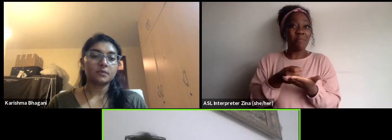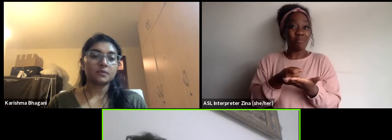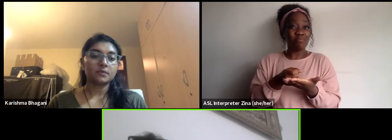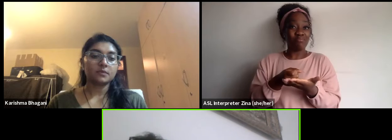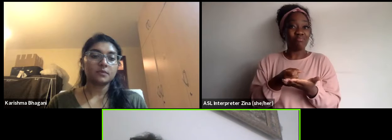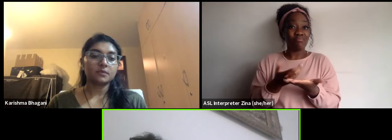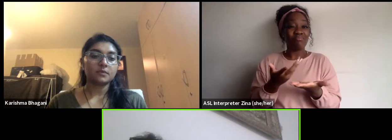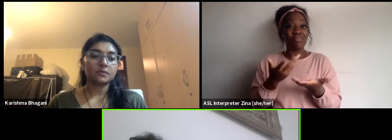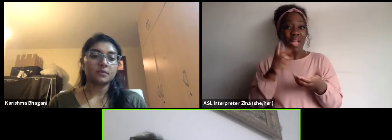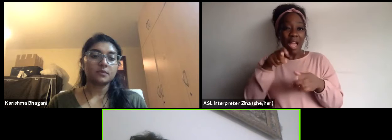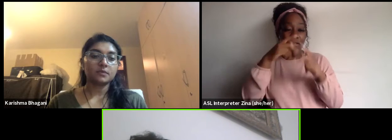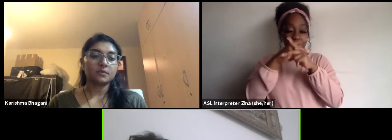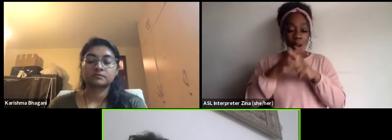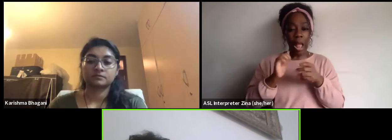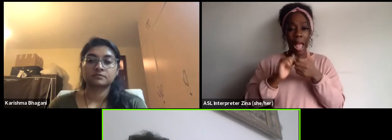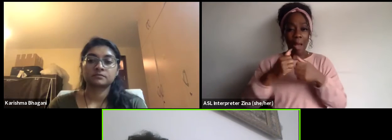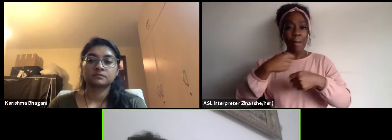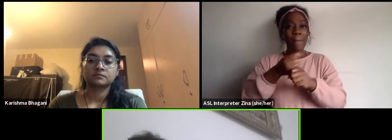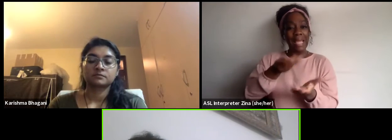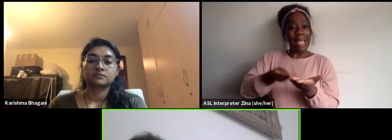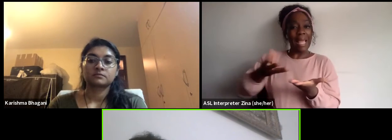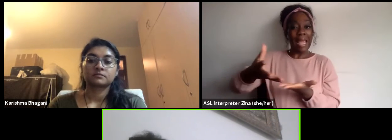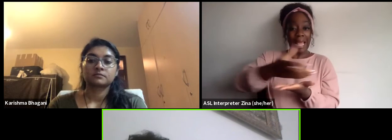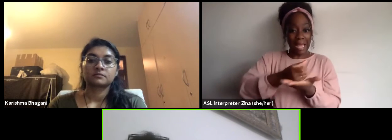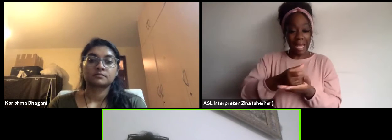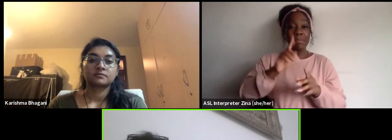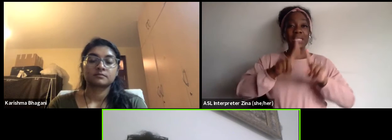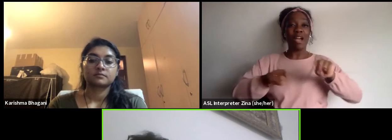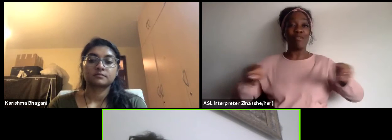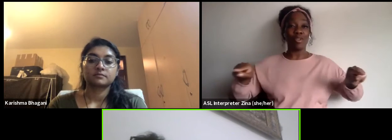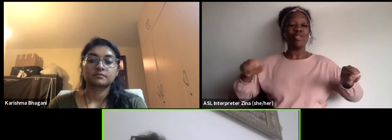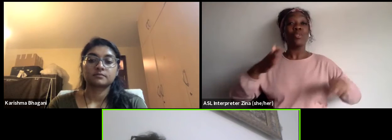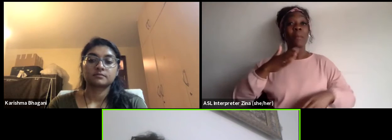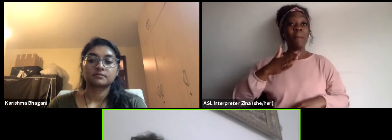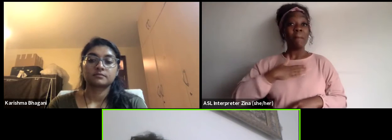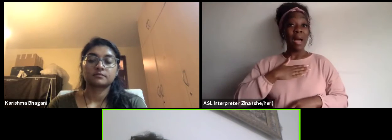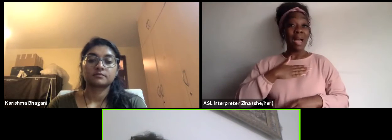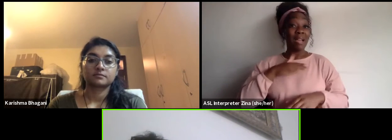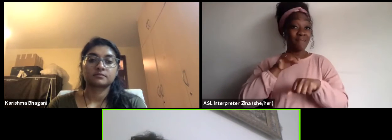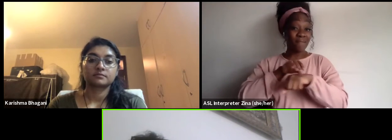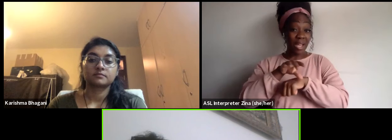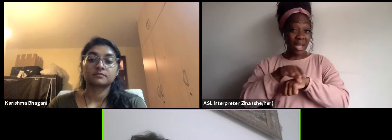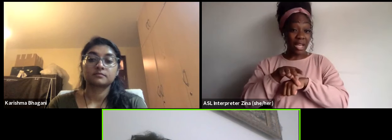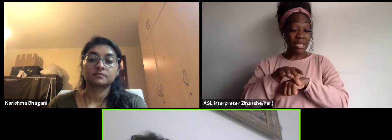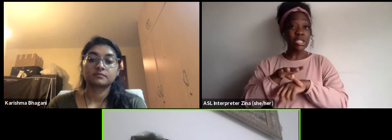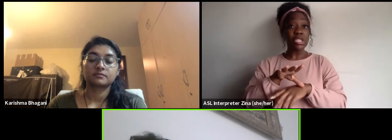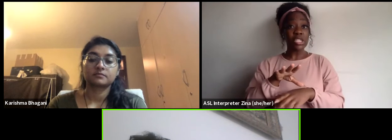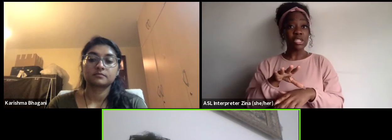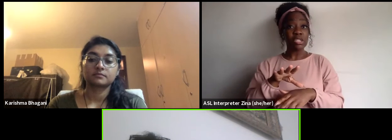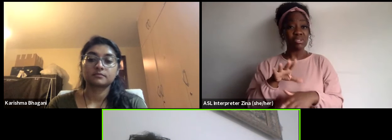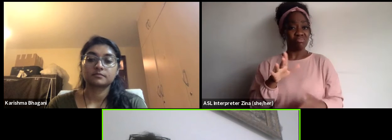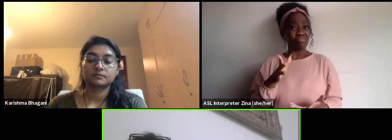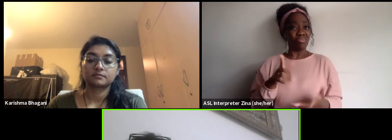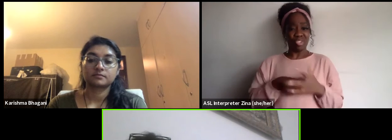So my advice is work from the start, not necessarily that all of these income stream